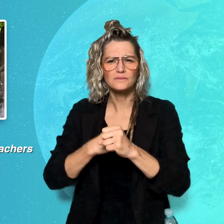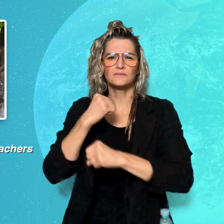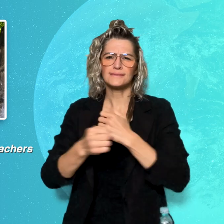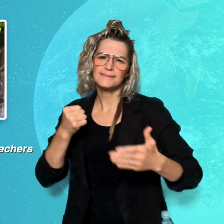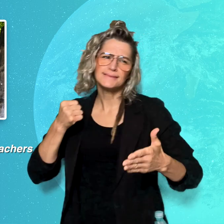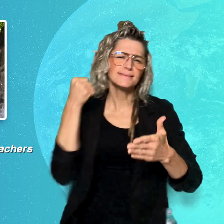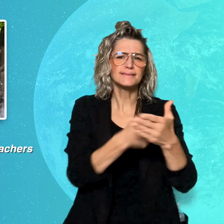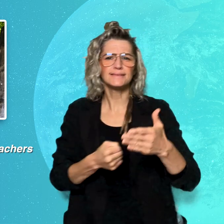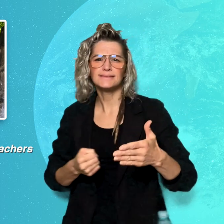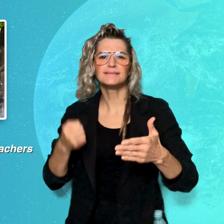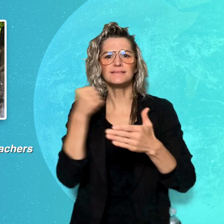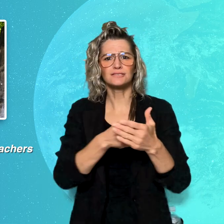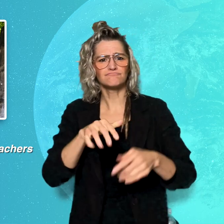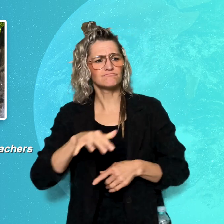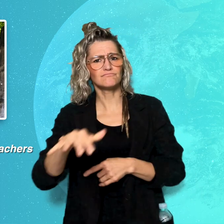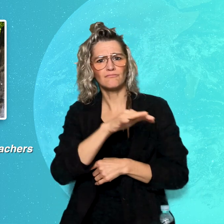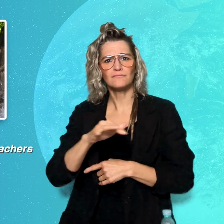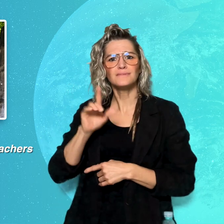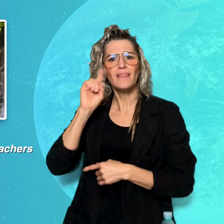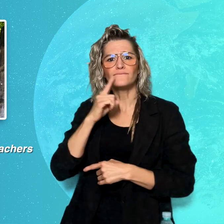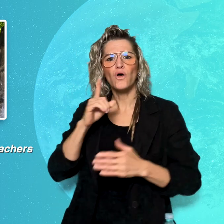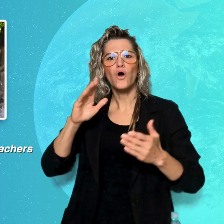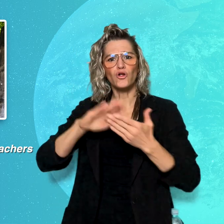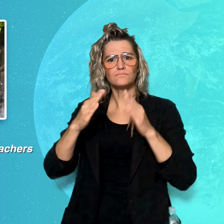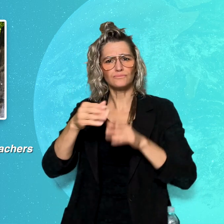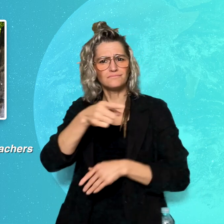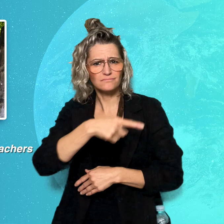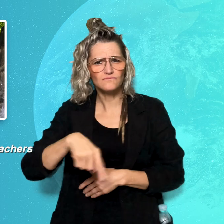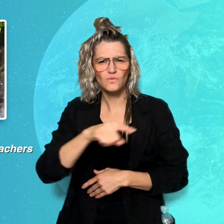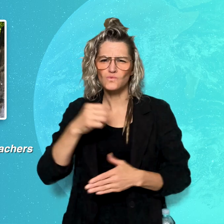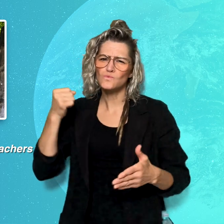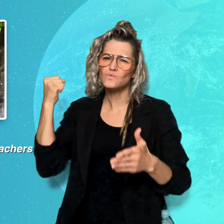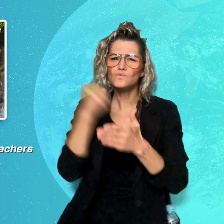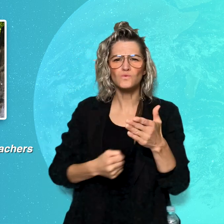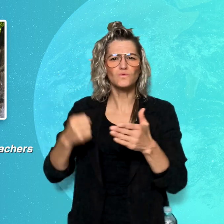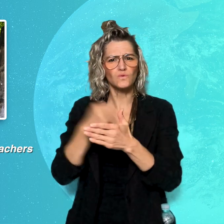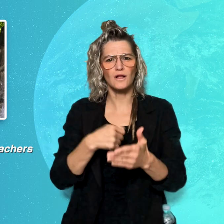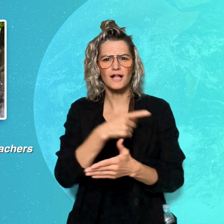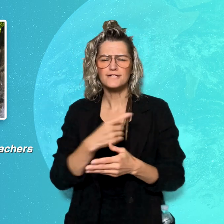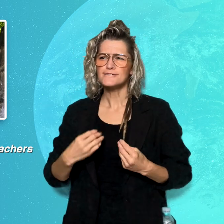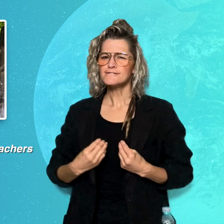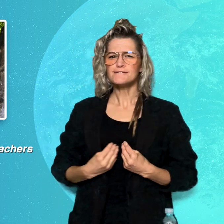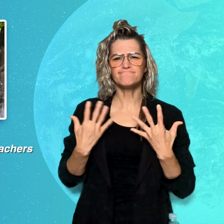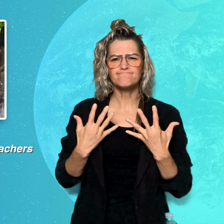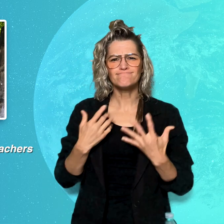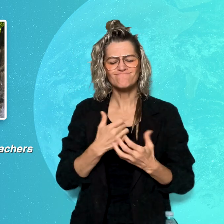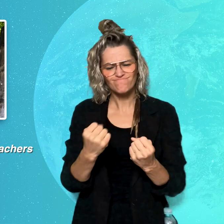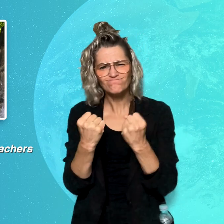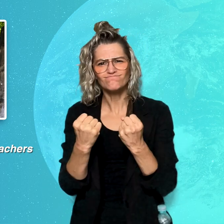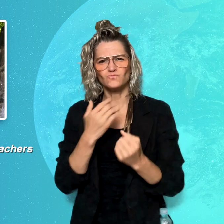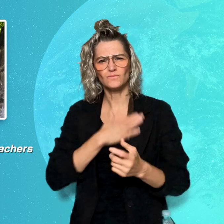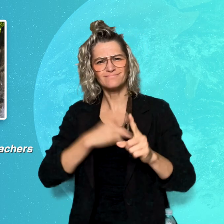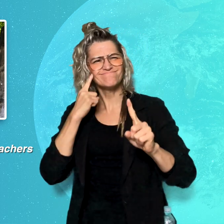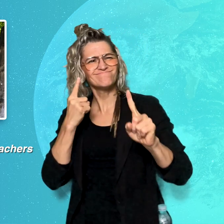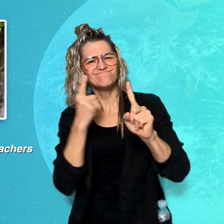from the Deaf community, who were inspired by their mission to ensure